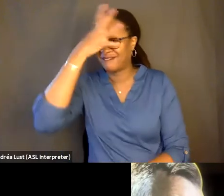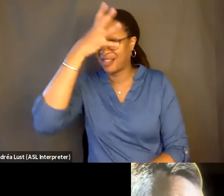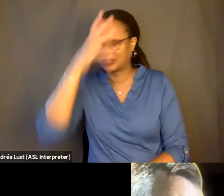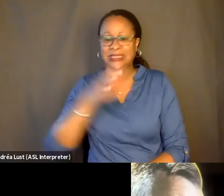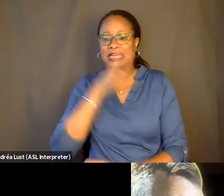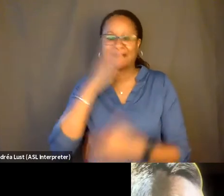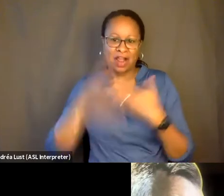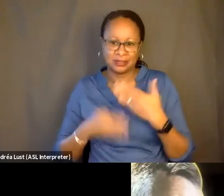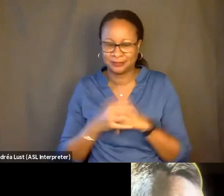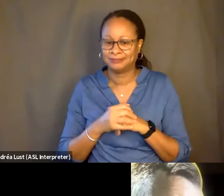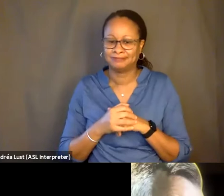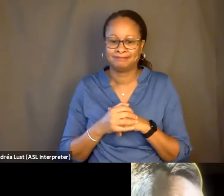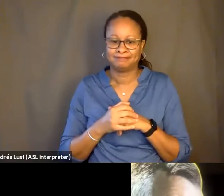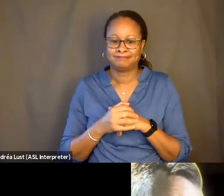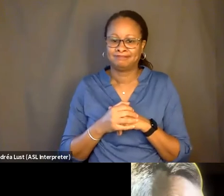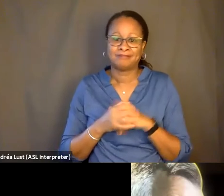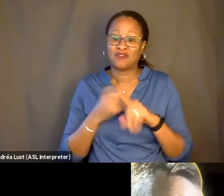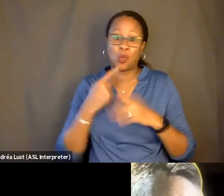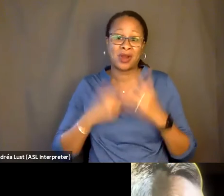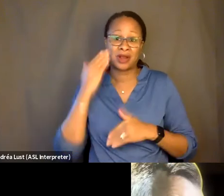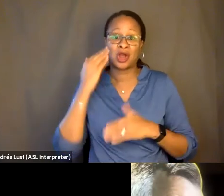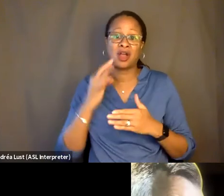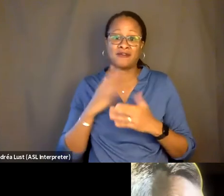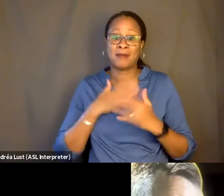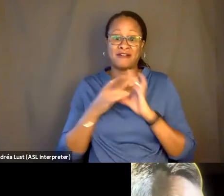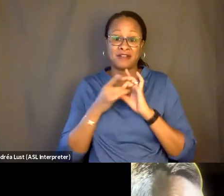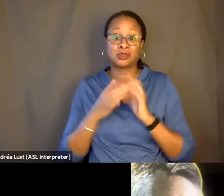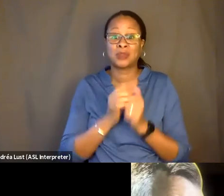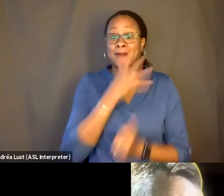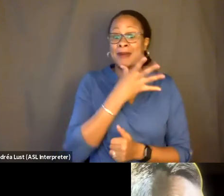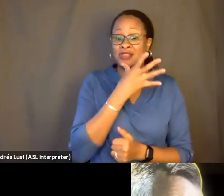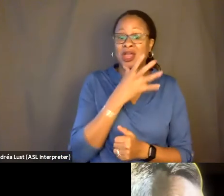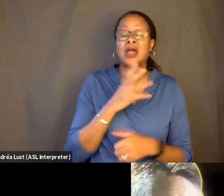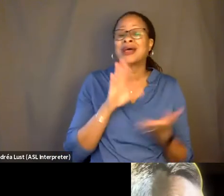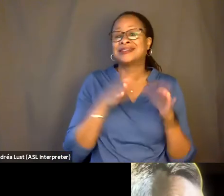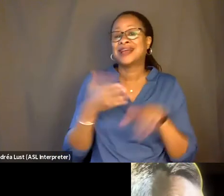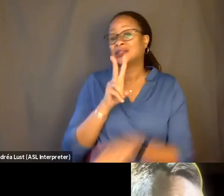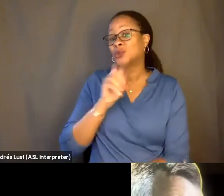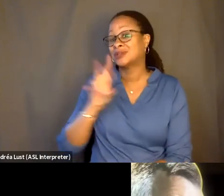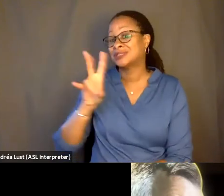and that I will say, from what I know of my relationship with my mother, who died in 2007,